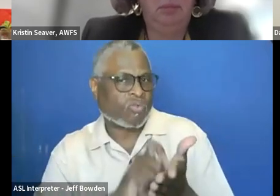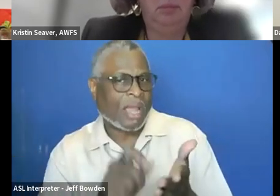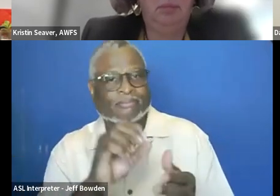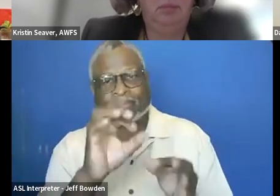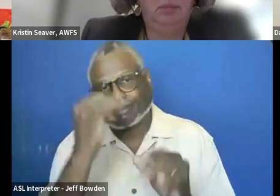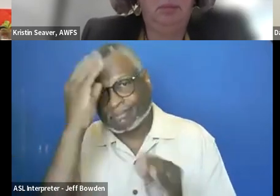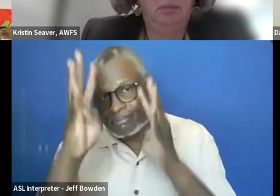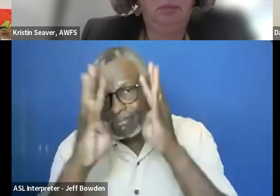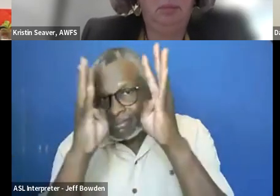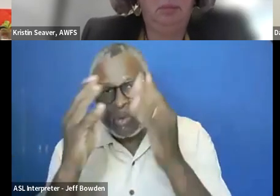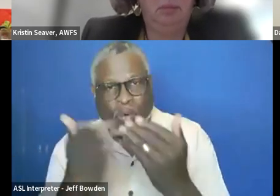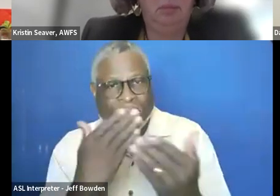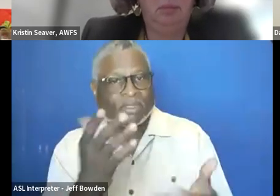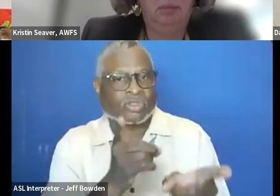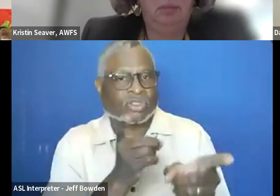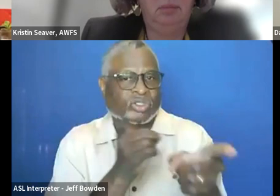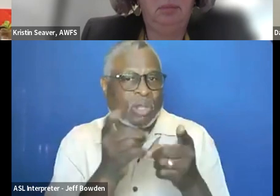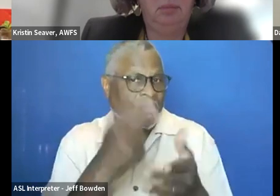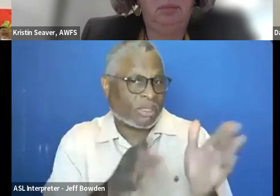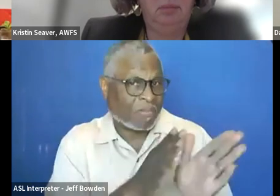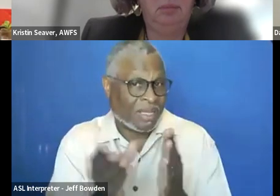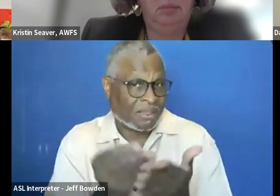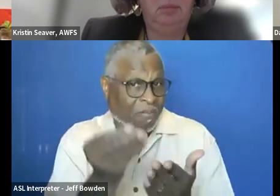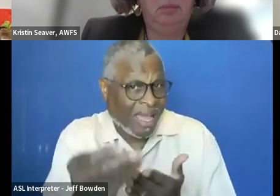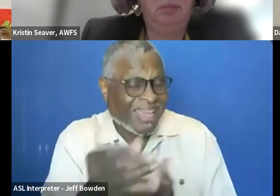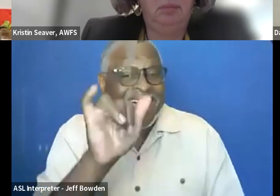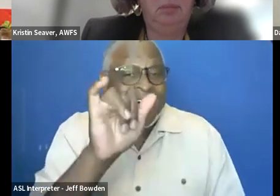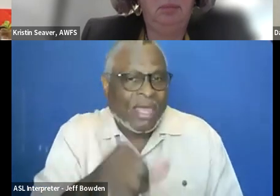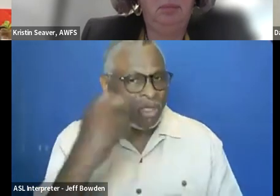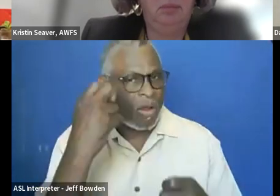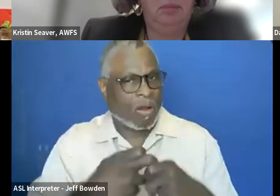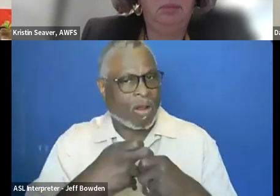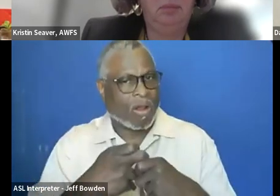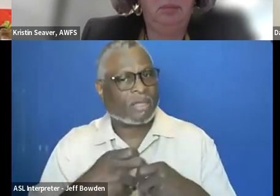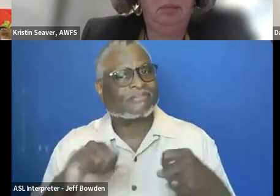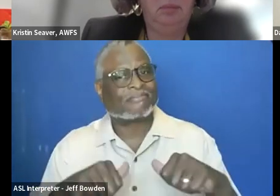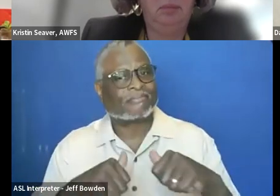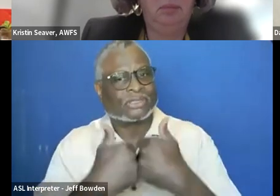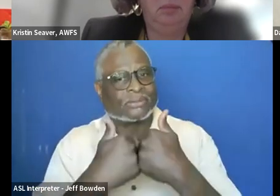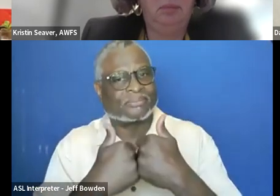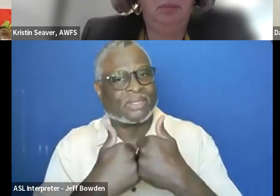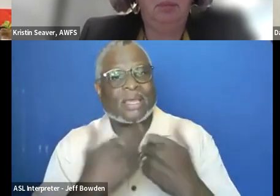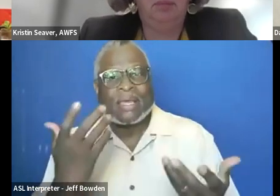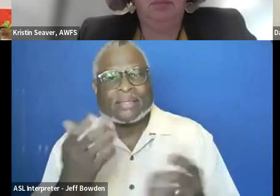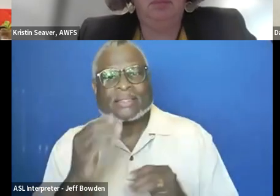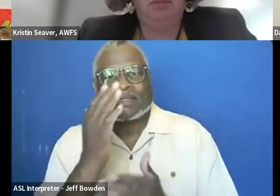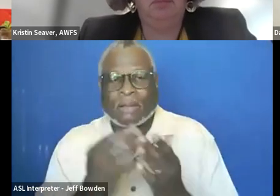to describe what they are buying, that is a harder challenge. There is some recent research.